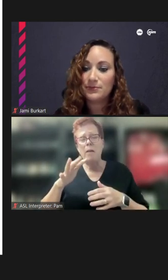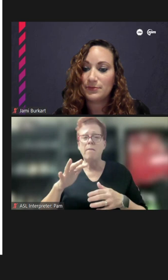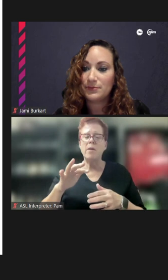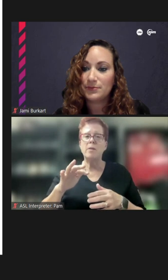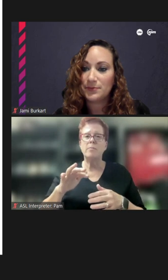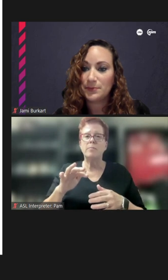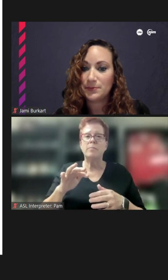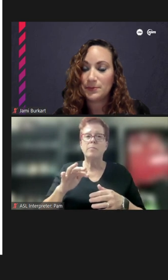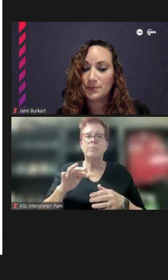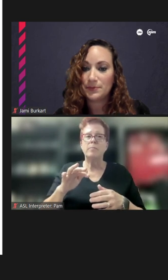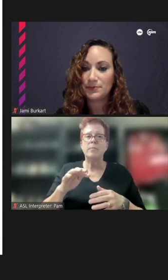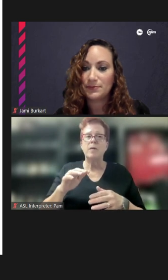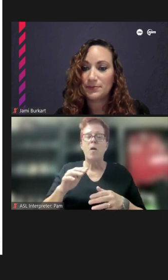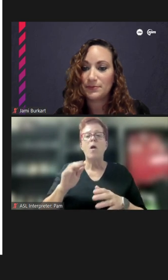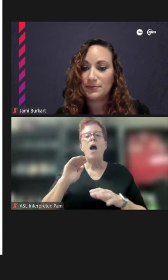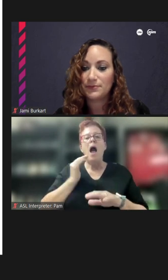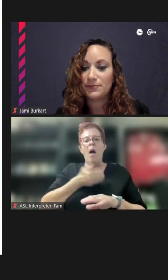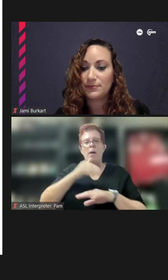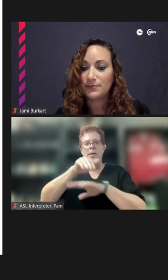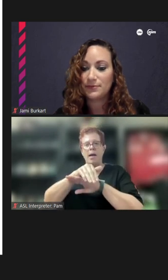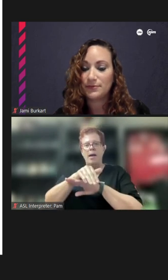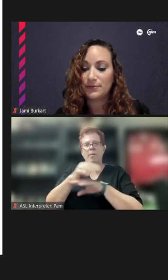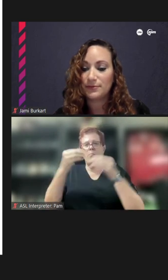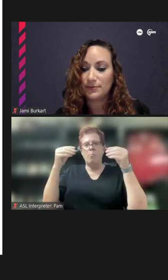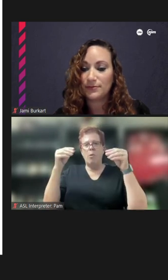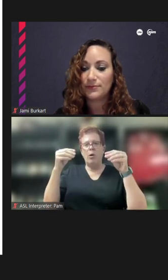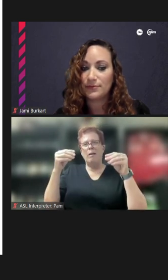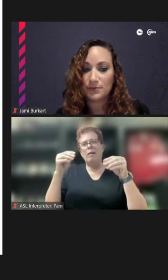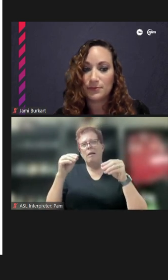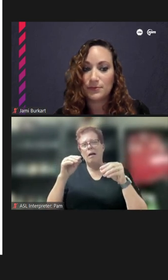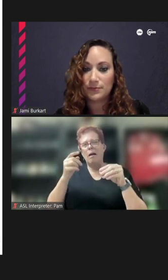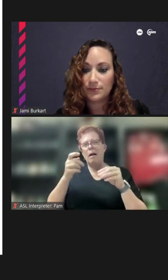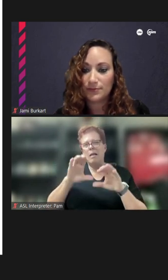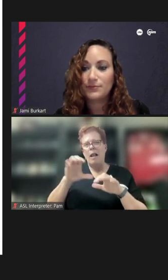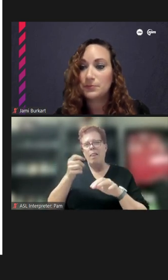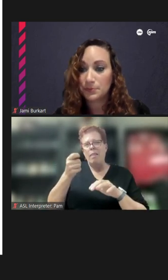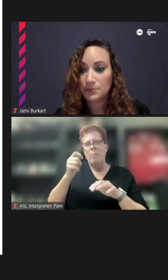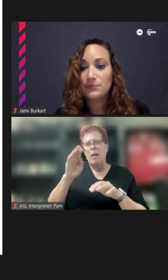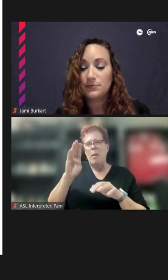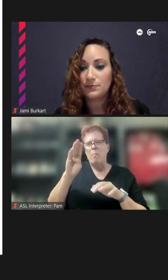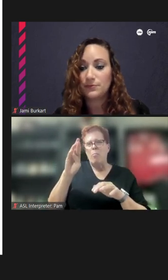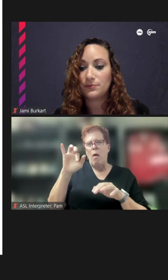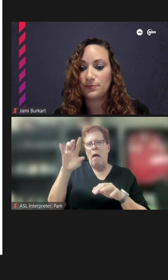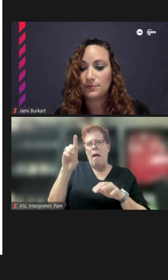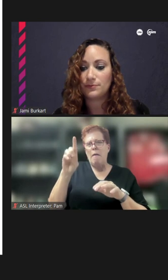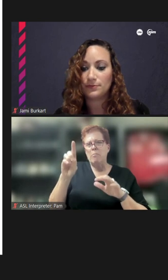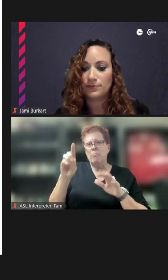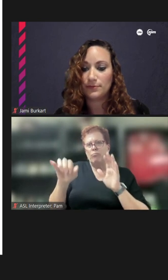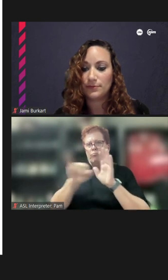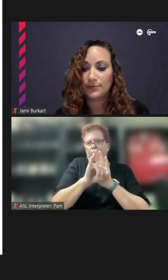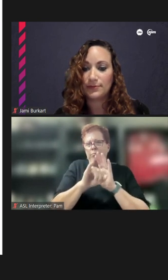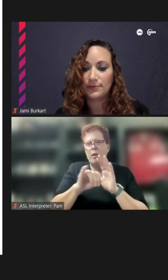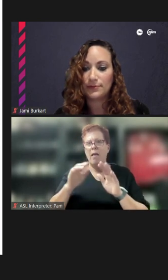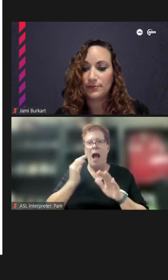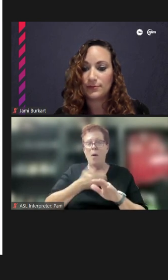Market has kind of done a little -- kind of done a little bit of branding of the neighborhood, of